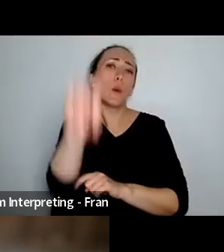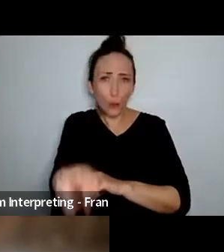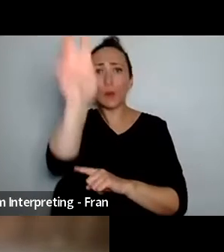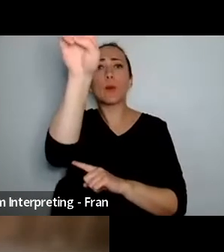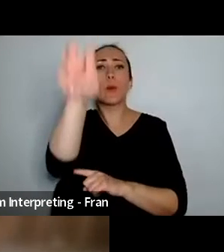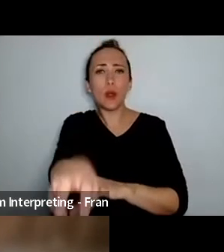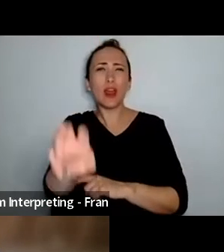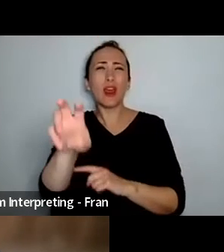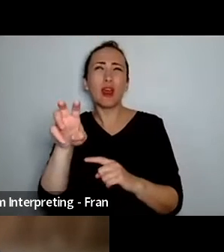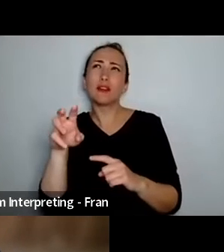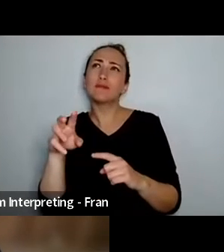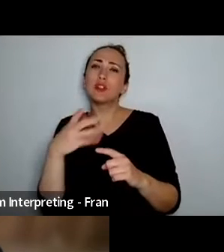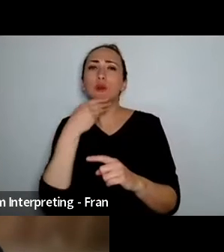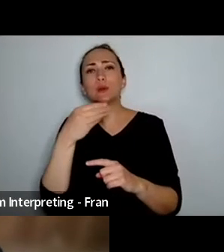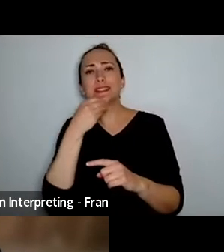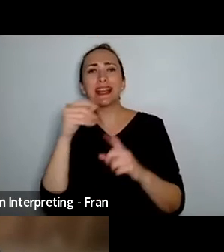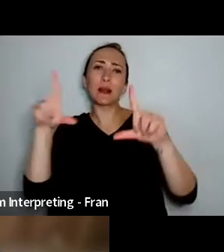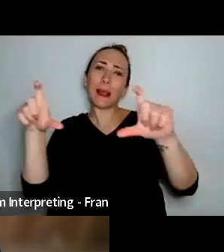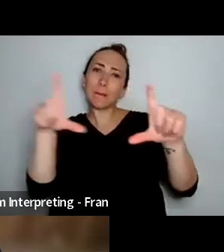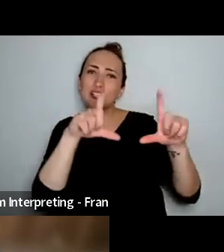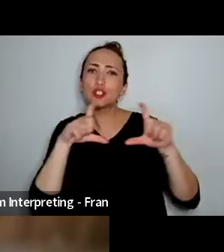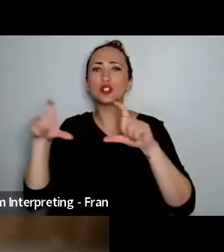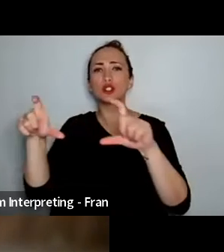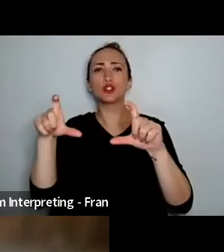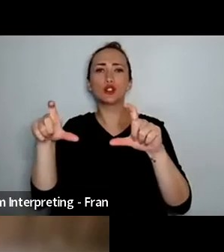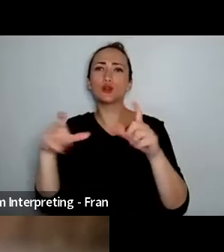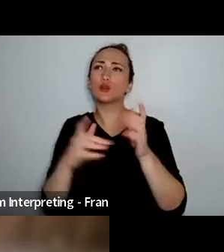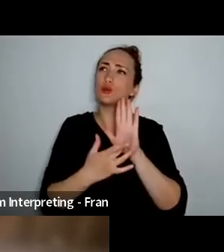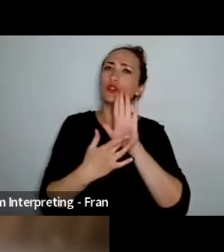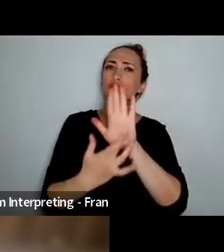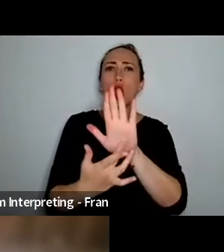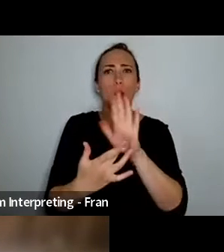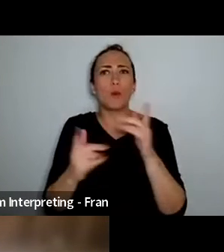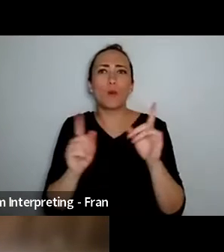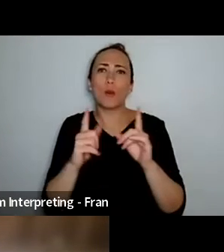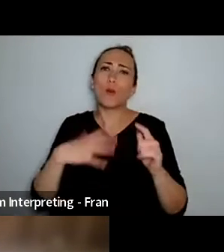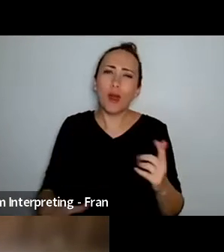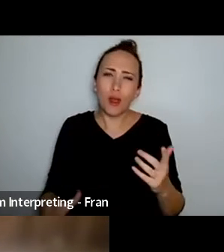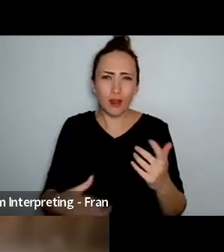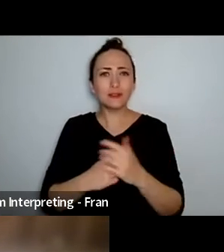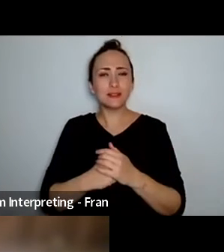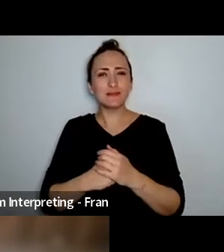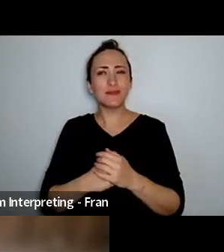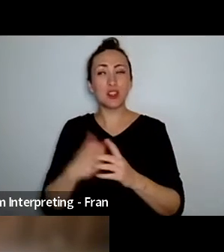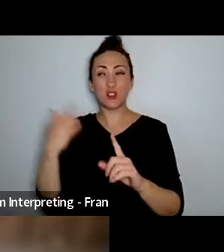use imagery as well to give quality of movement so I really learned through these years uh through